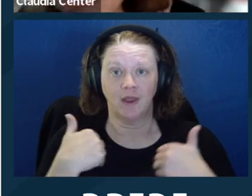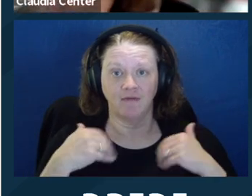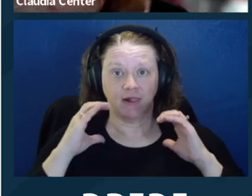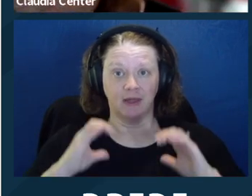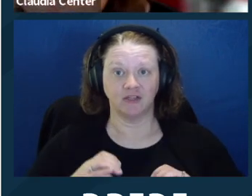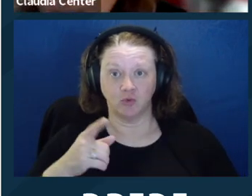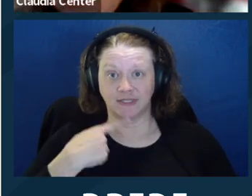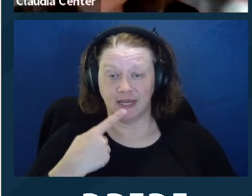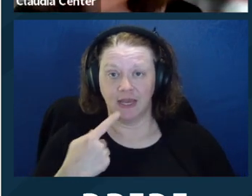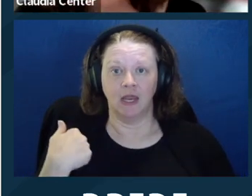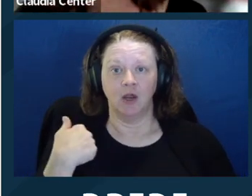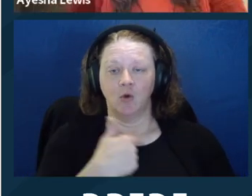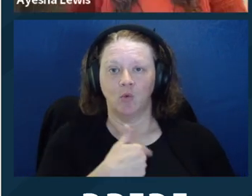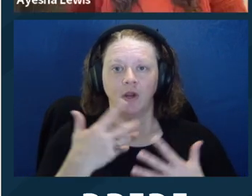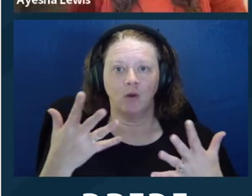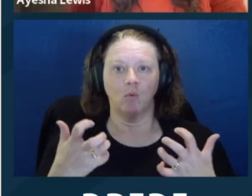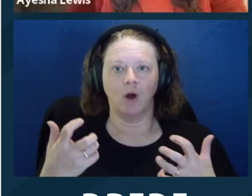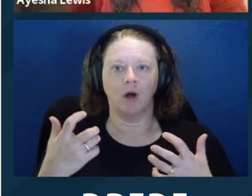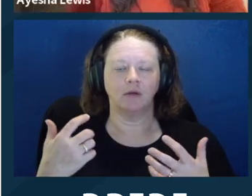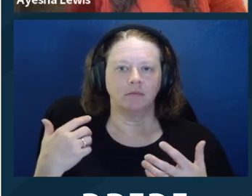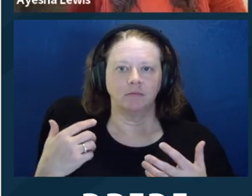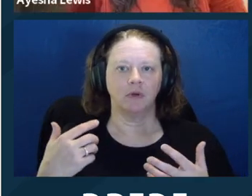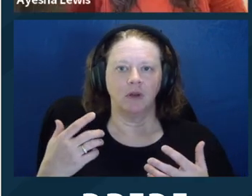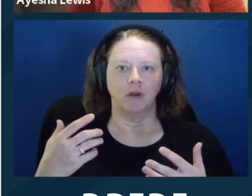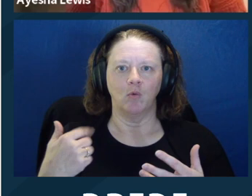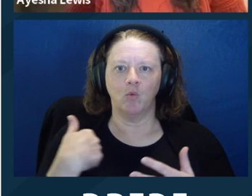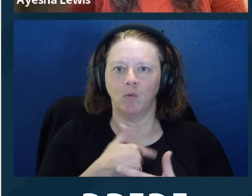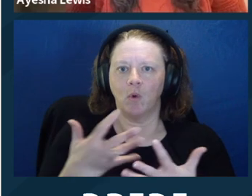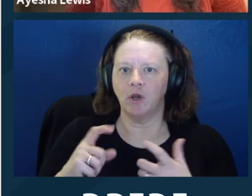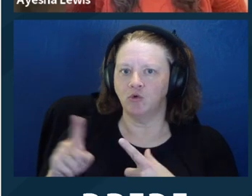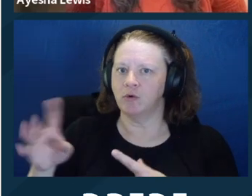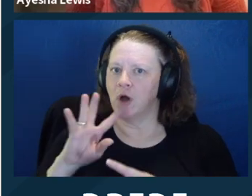Okay. This question was typed in the chat earlier. We have clients that